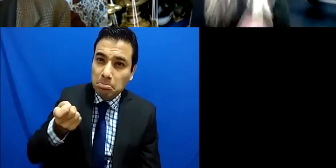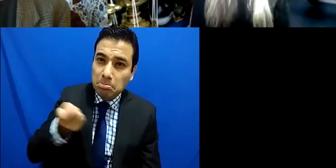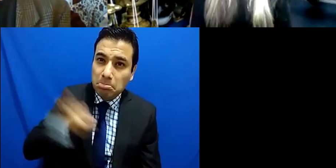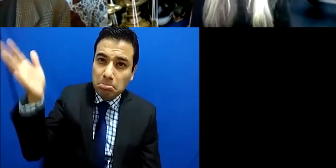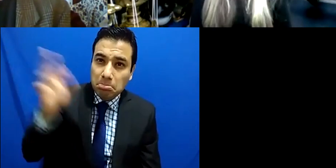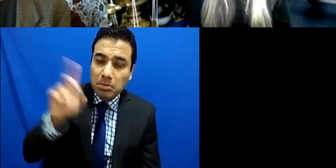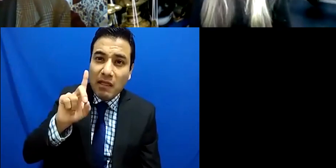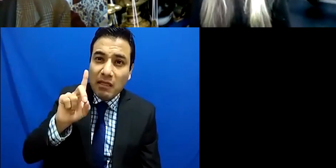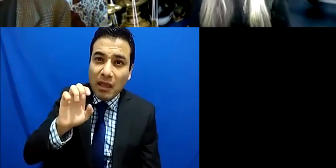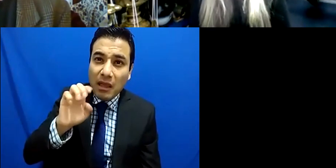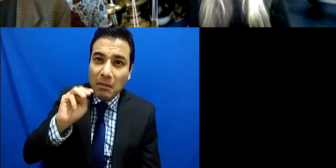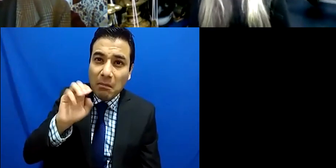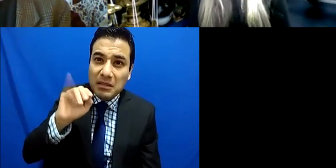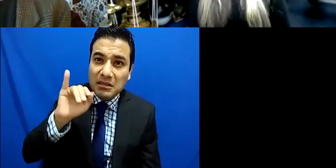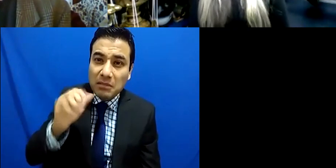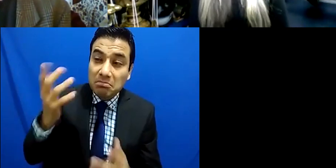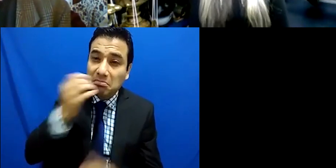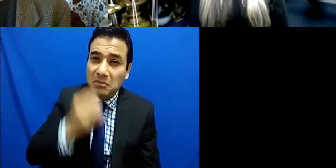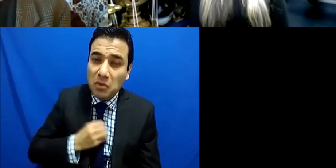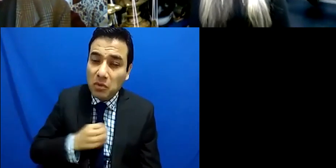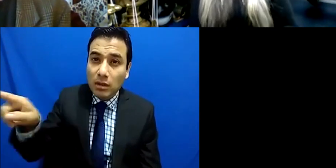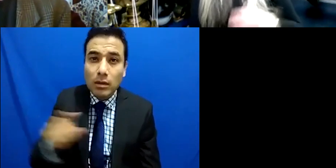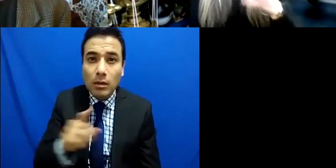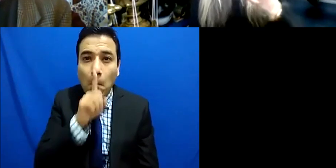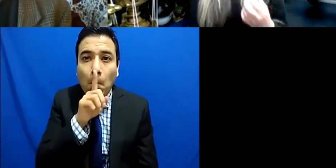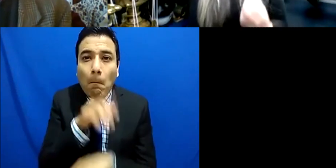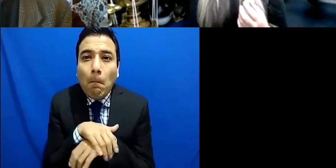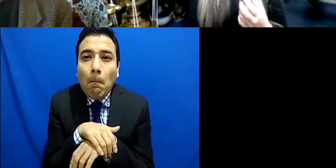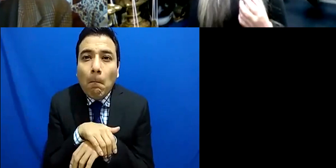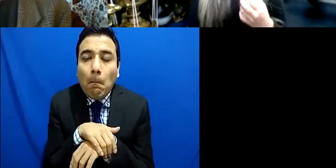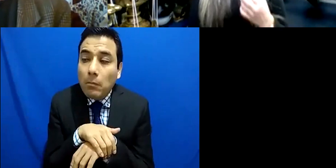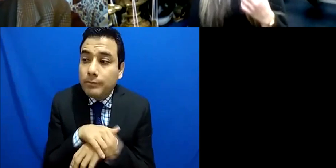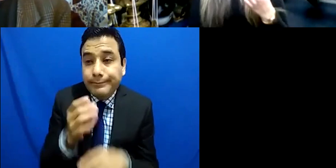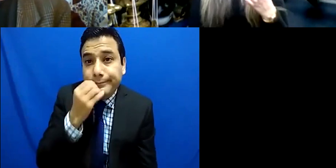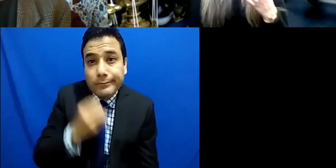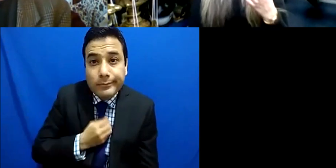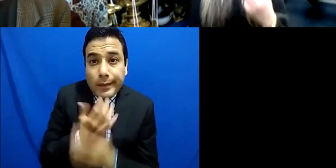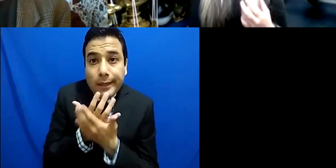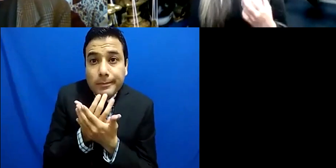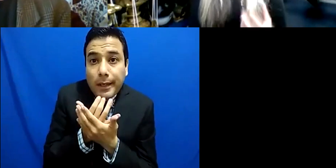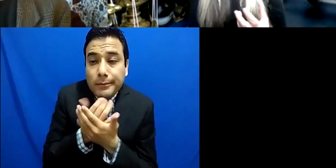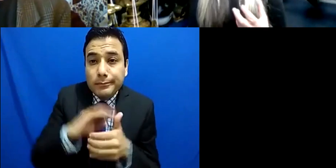to die and and that's it and I mean I cannot tell you that I probably had the most profound lesson